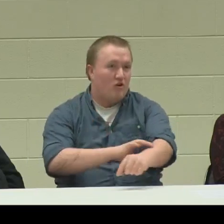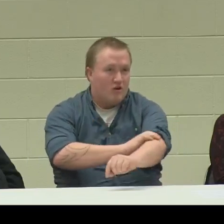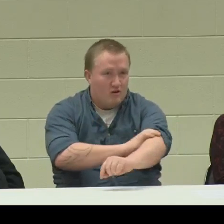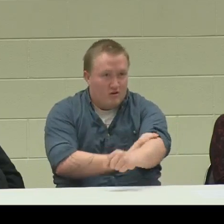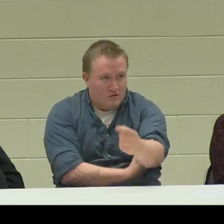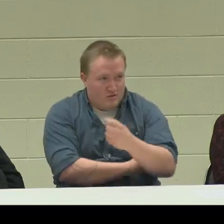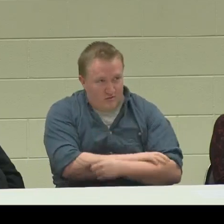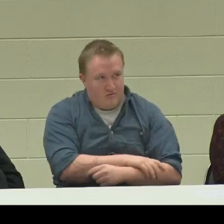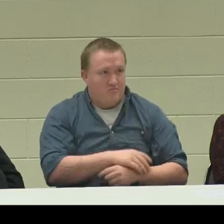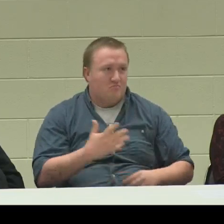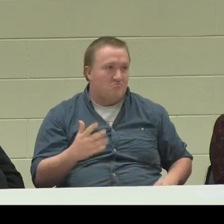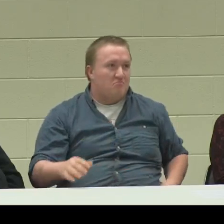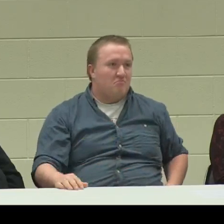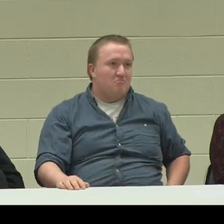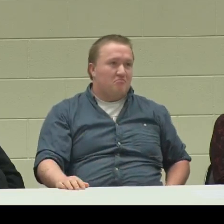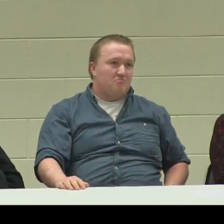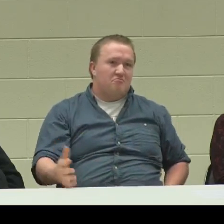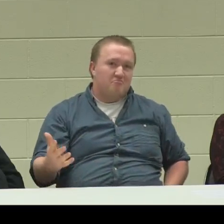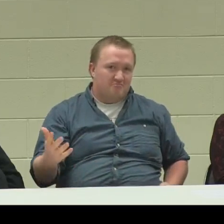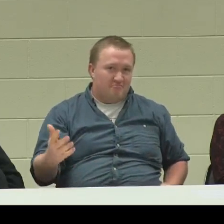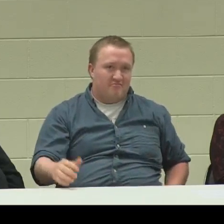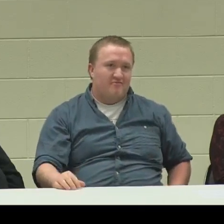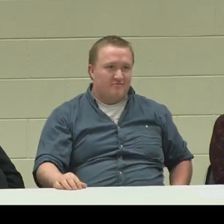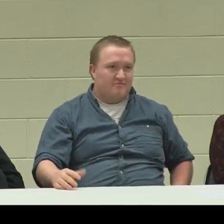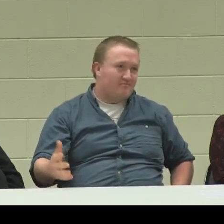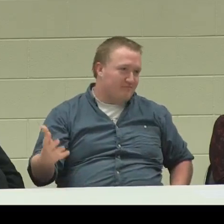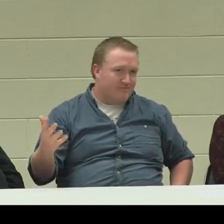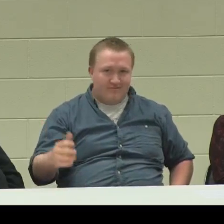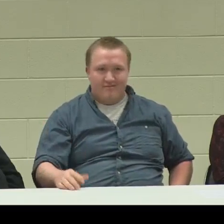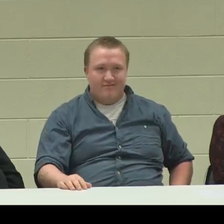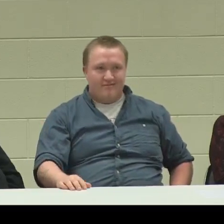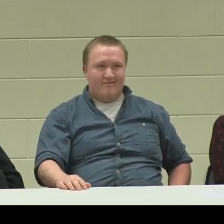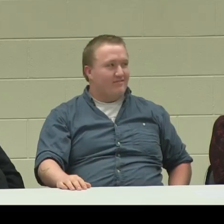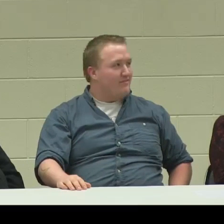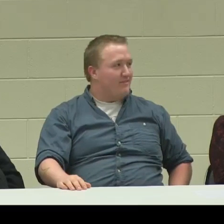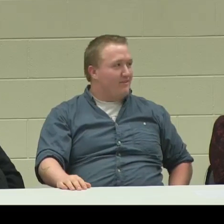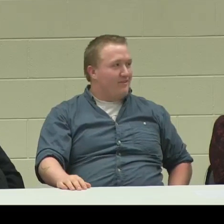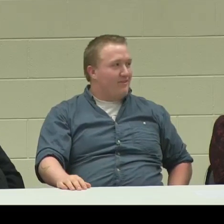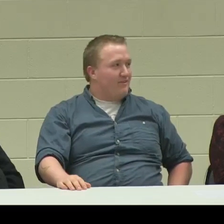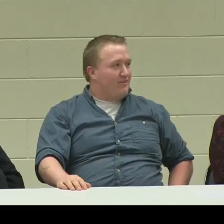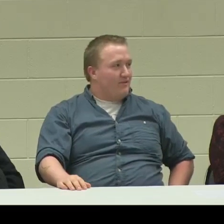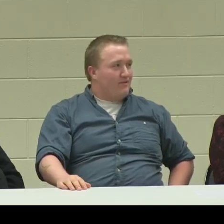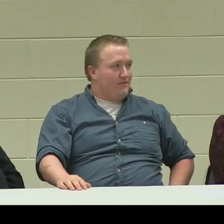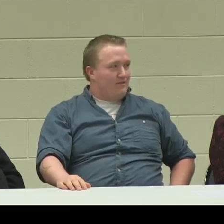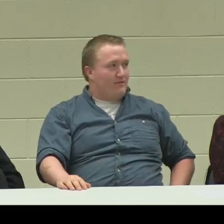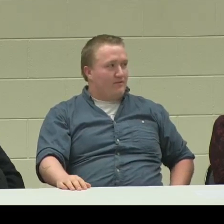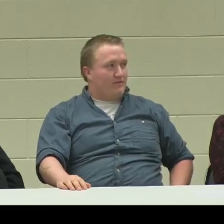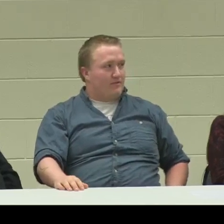and it's been great so far. How did you become successful